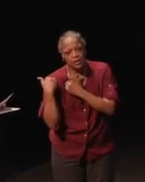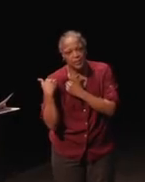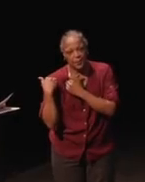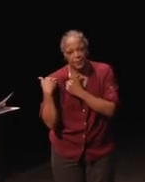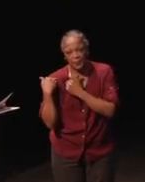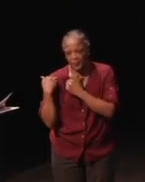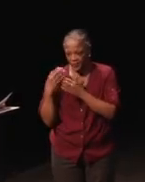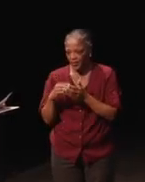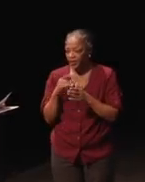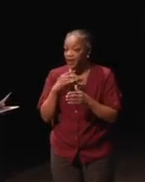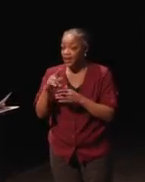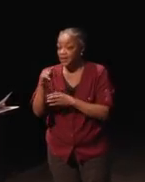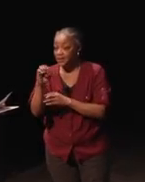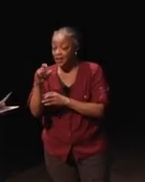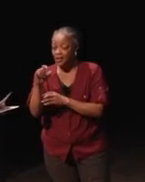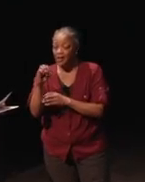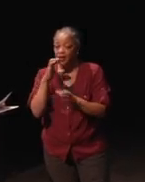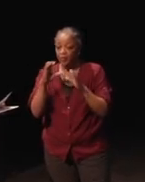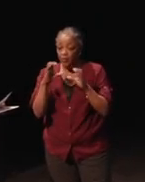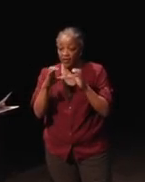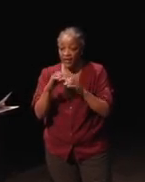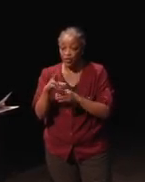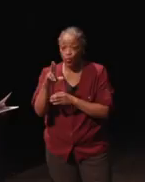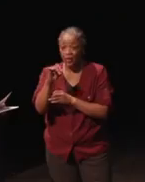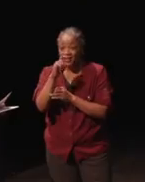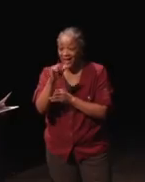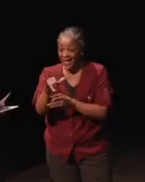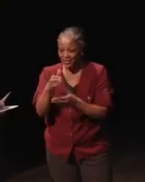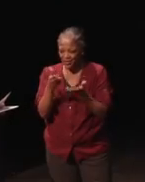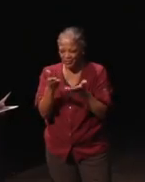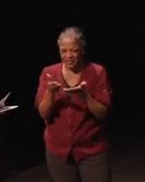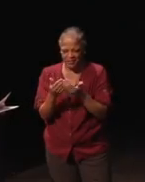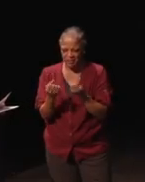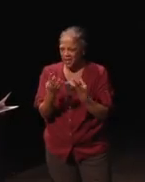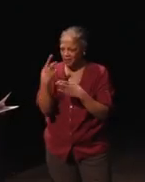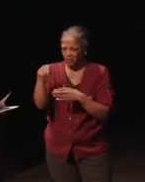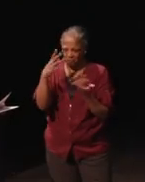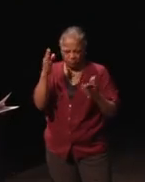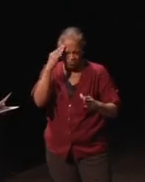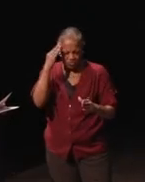is telecommunications relay services, which many of you are probably familiar with,